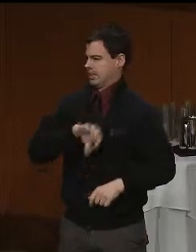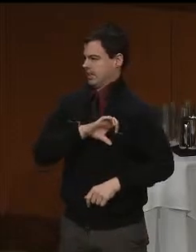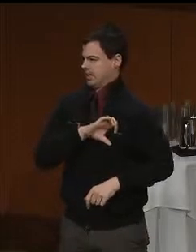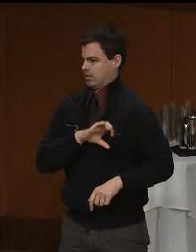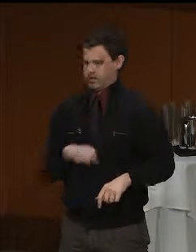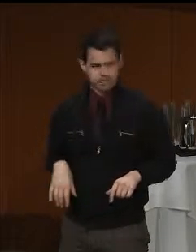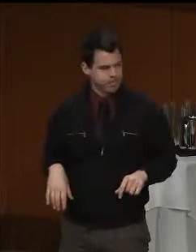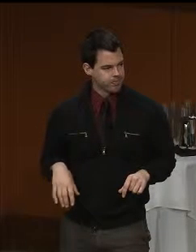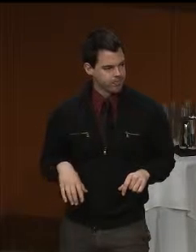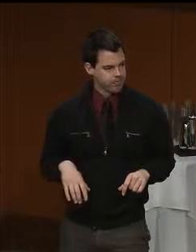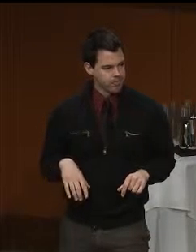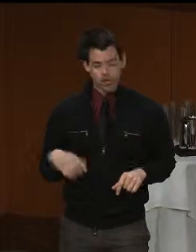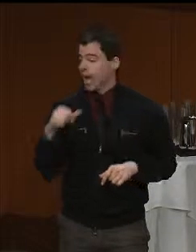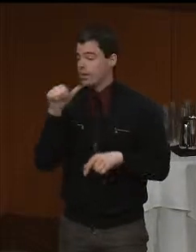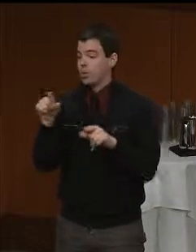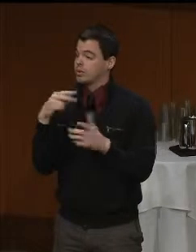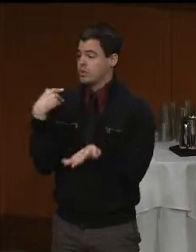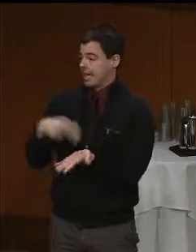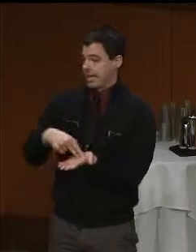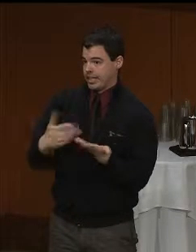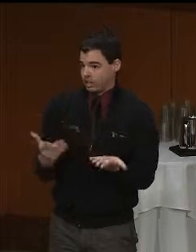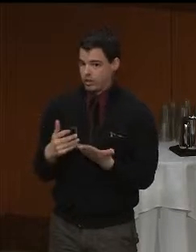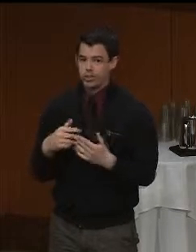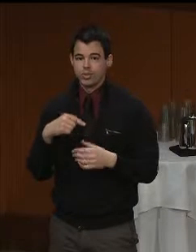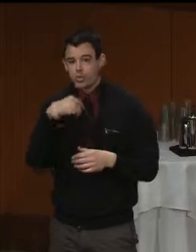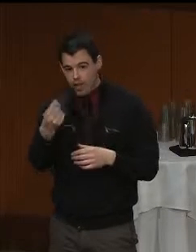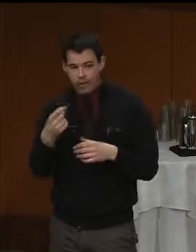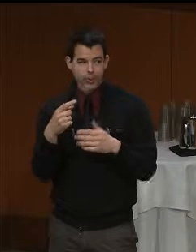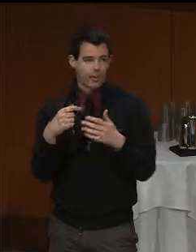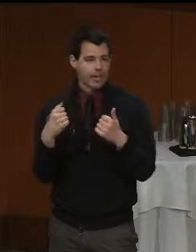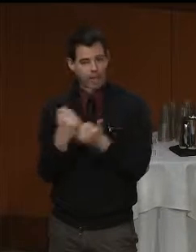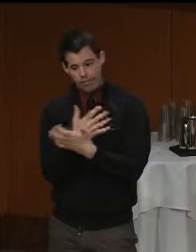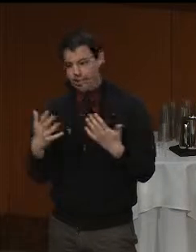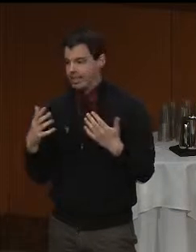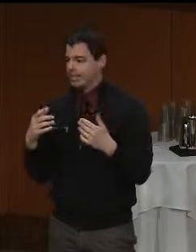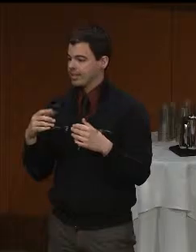I also don't stand here today to catalog all that is provided by the Commonwealth's Health